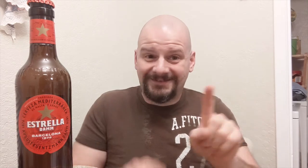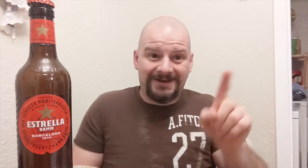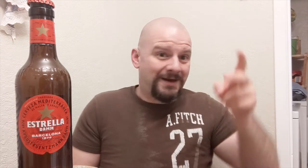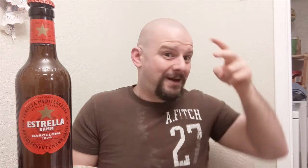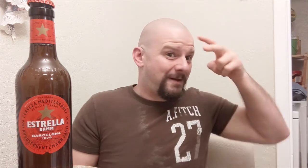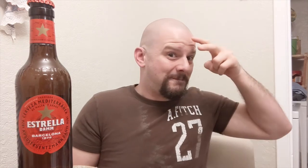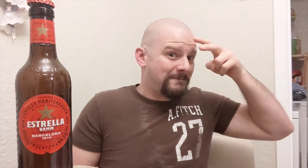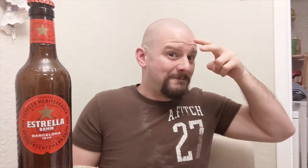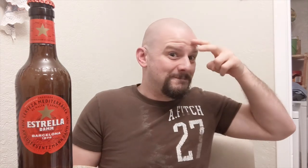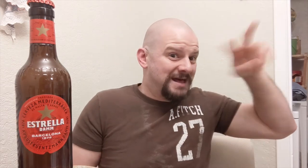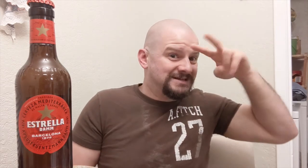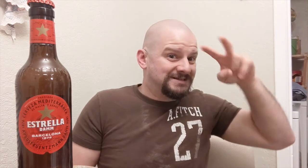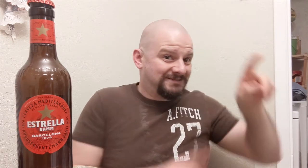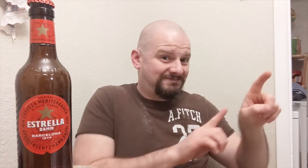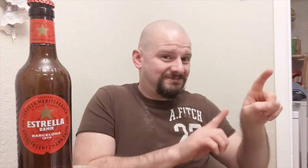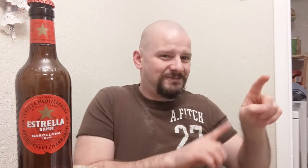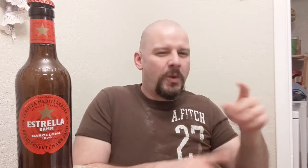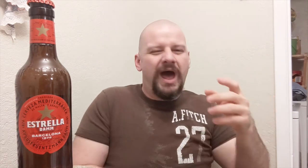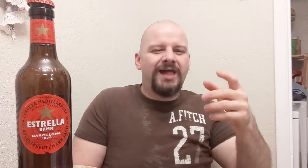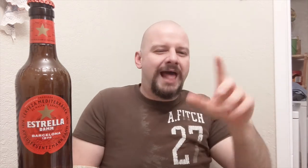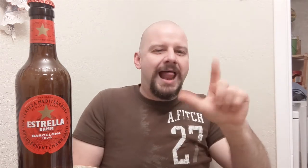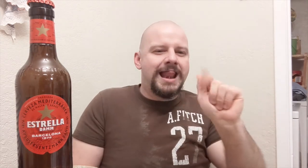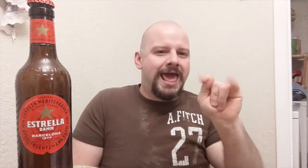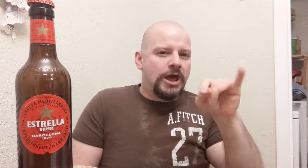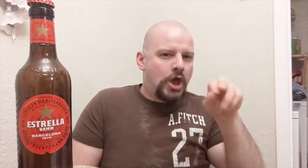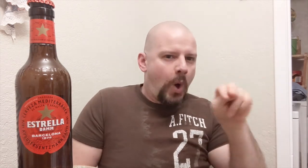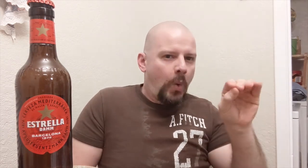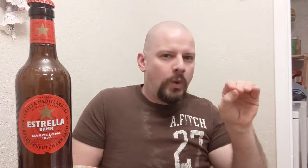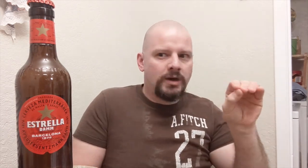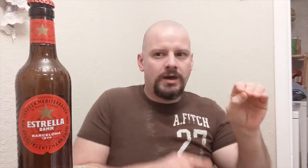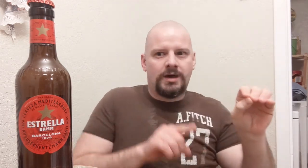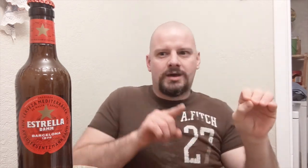Mexican like Latino...